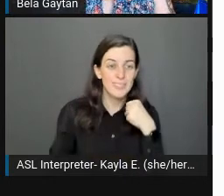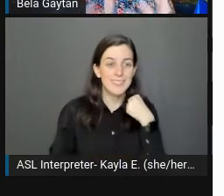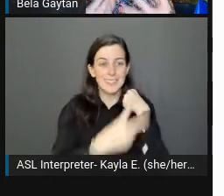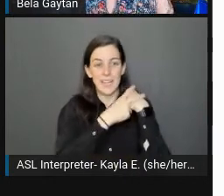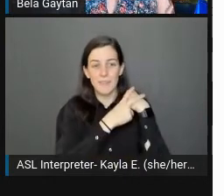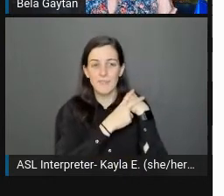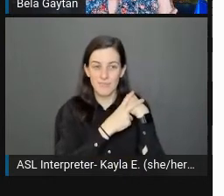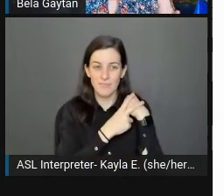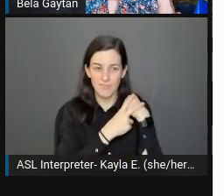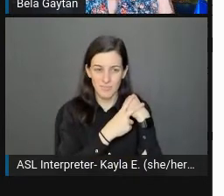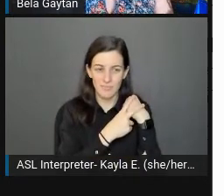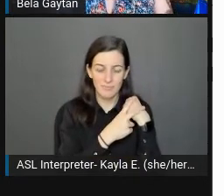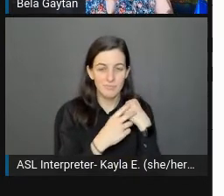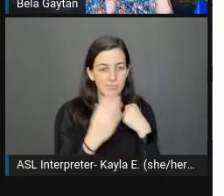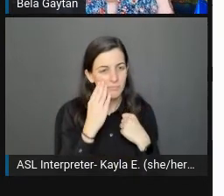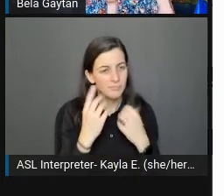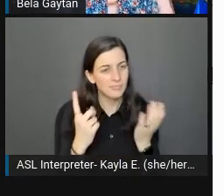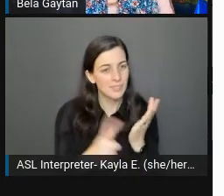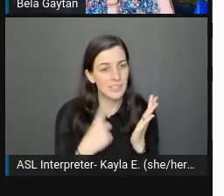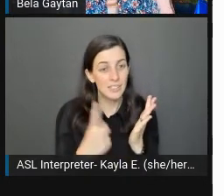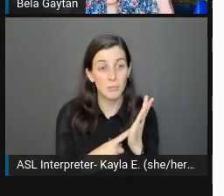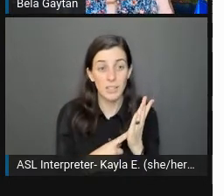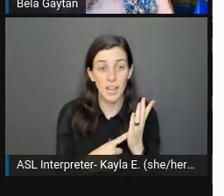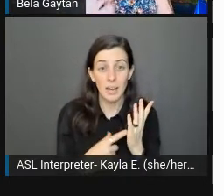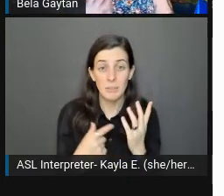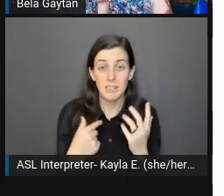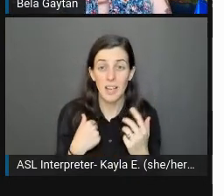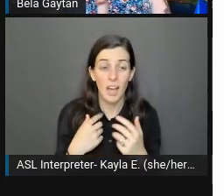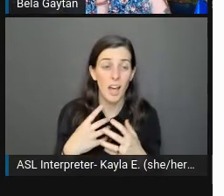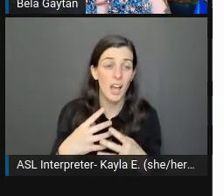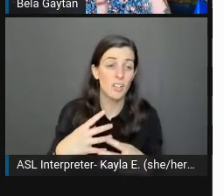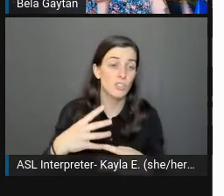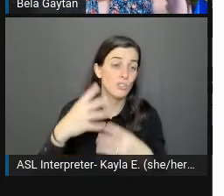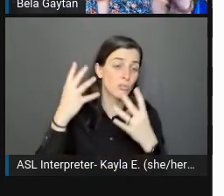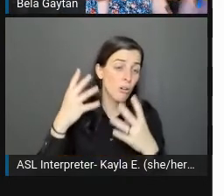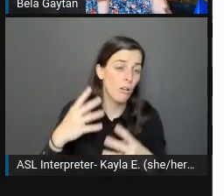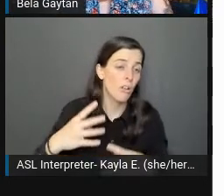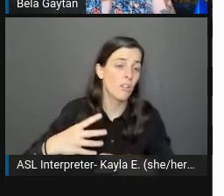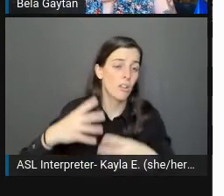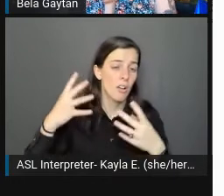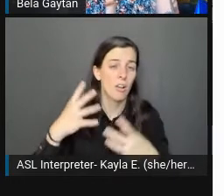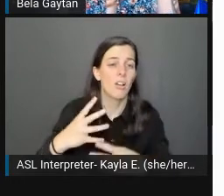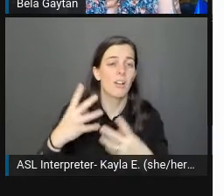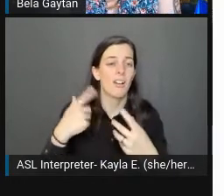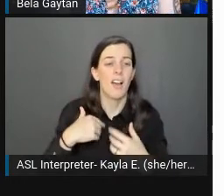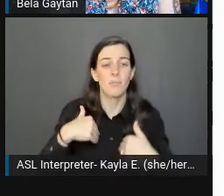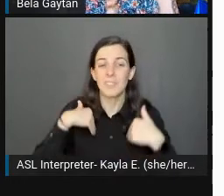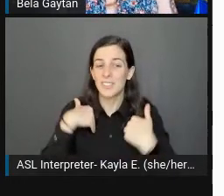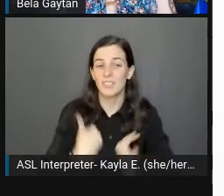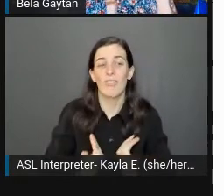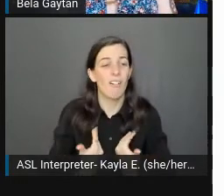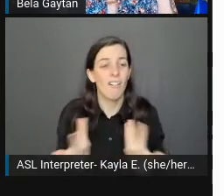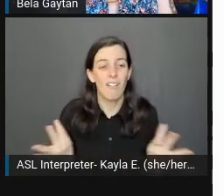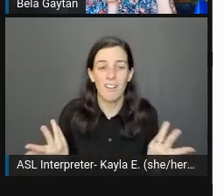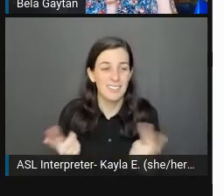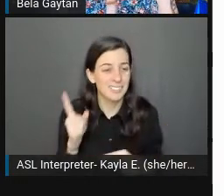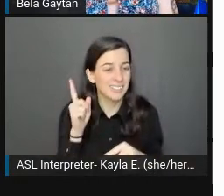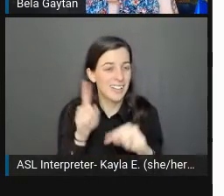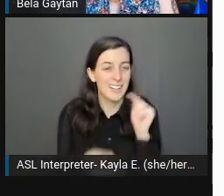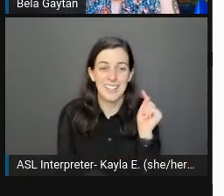Sometimes I get to a point where I've gone through so many of those, I don't read the posts and I have to just get off the computer because my hands are hurting too much.